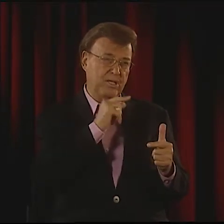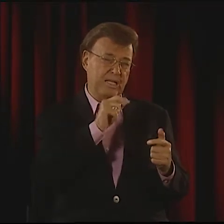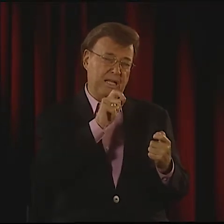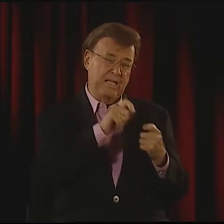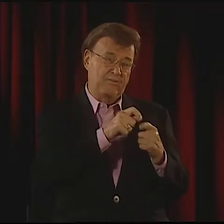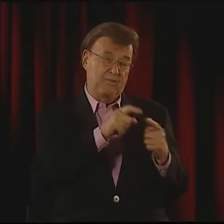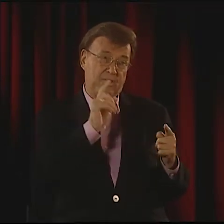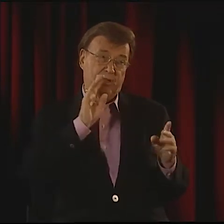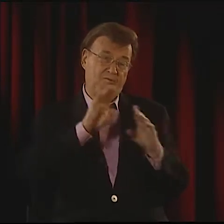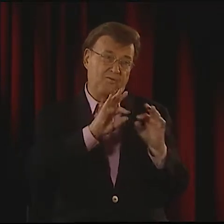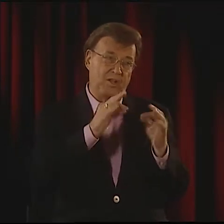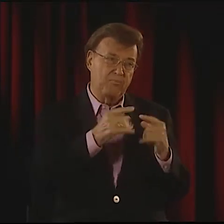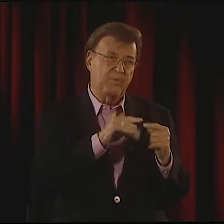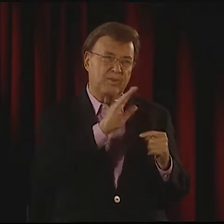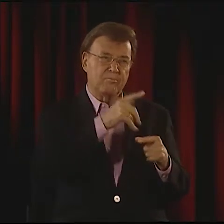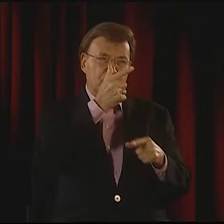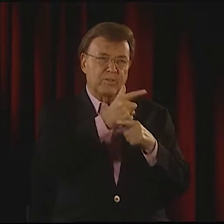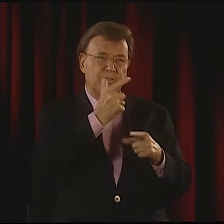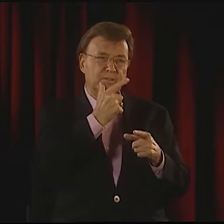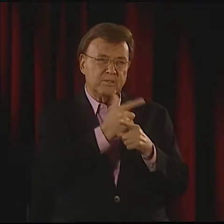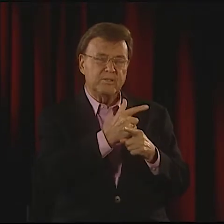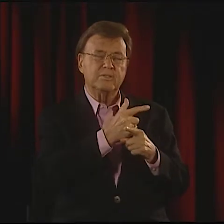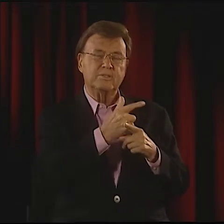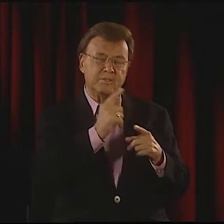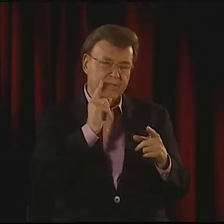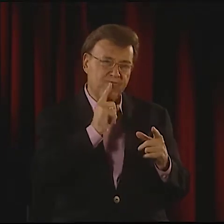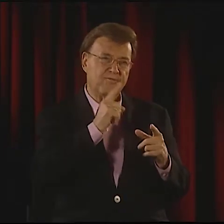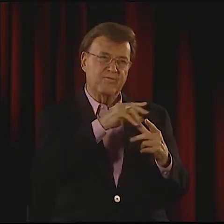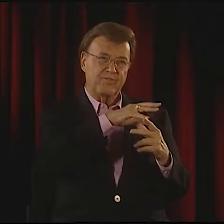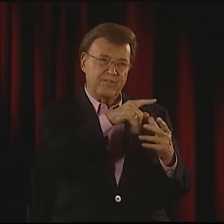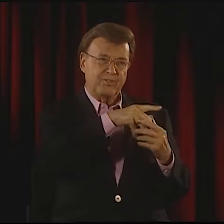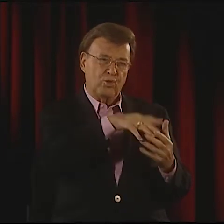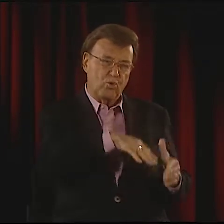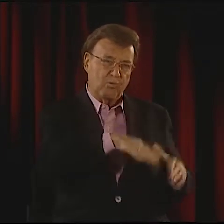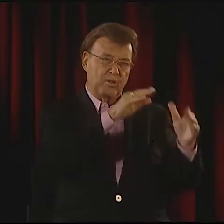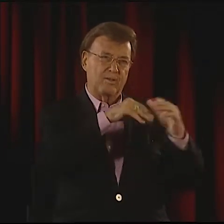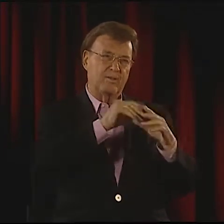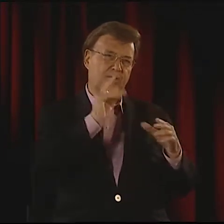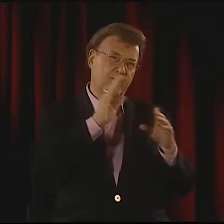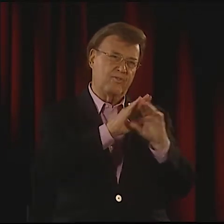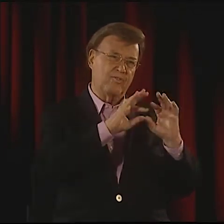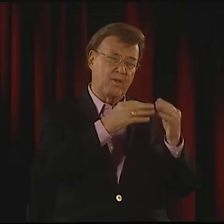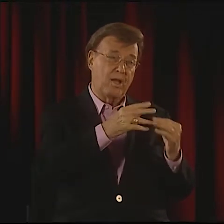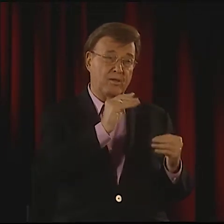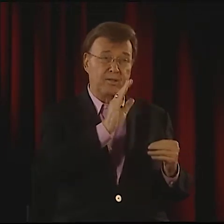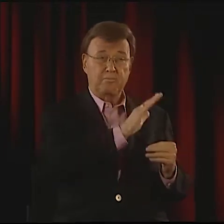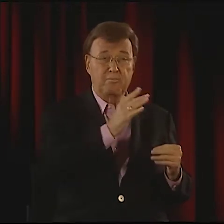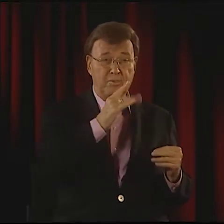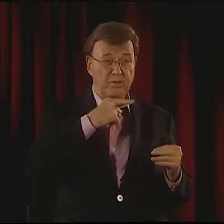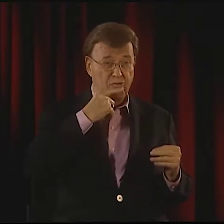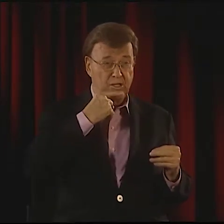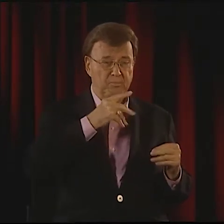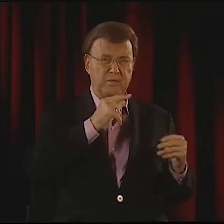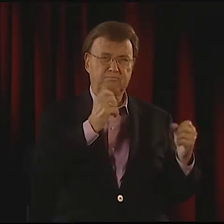THE 3 OF US-- PATRICK GRAYBILL IS NOT EXACTLY FROM A DEAF FAMILY. HE HAS DEAF SIBLINGS.